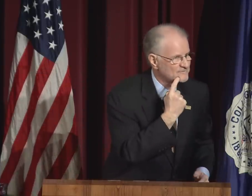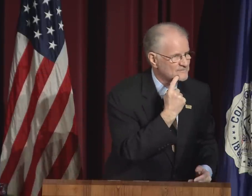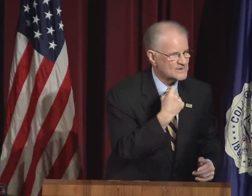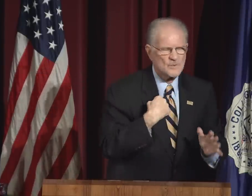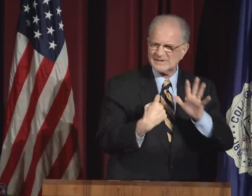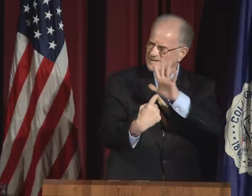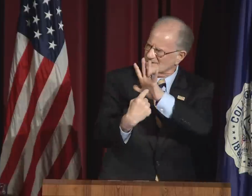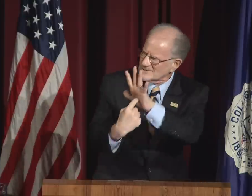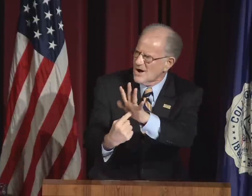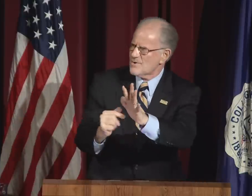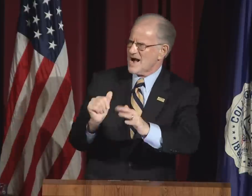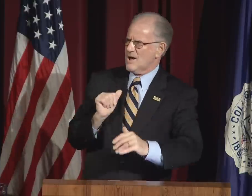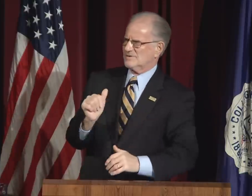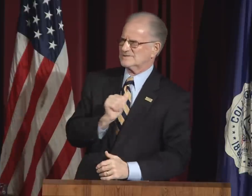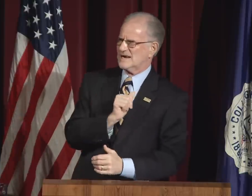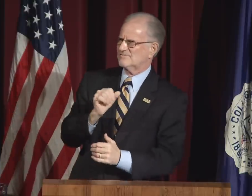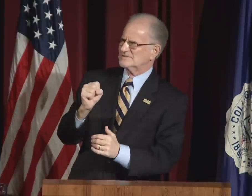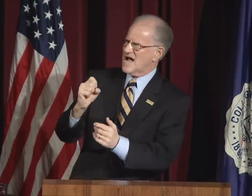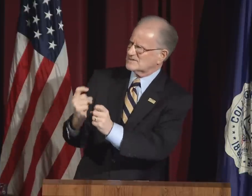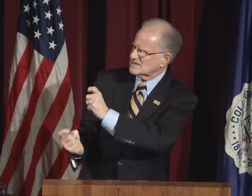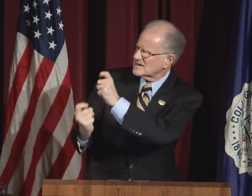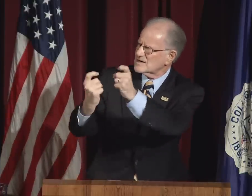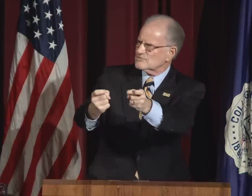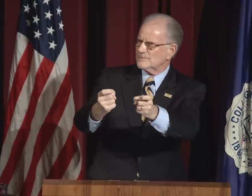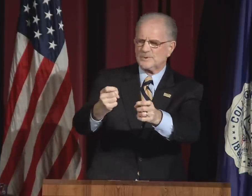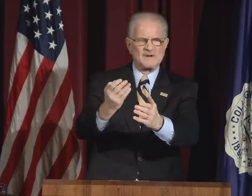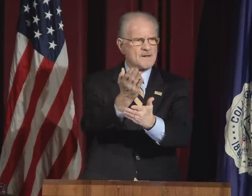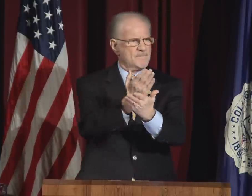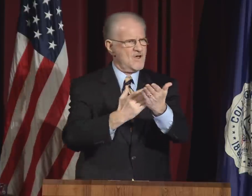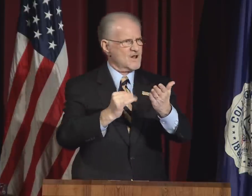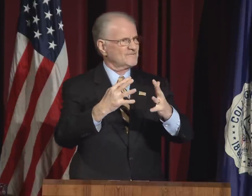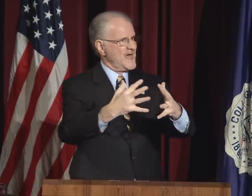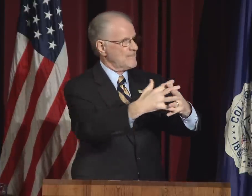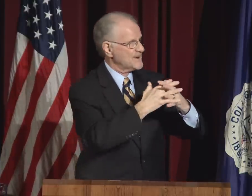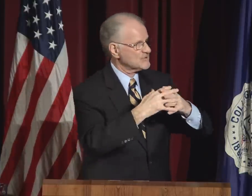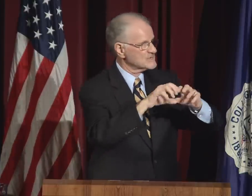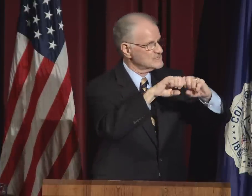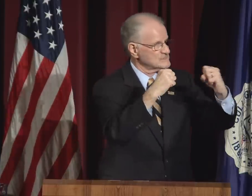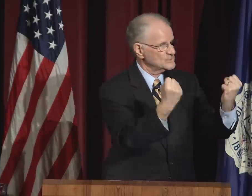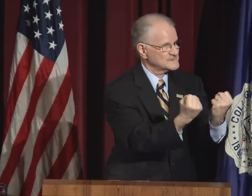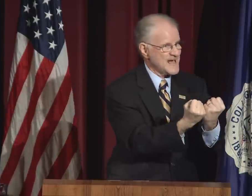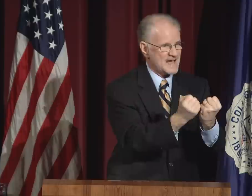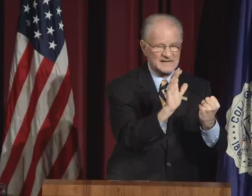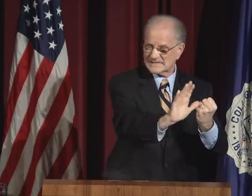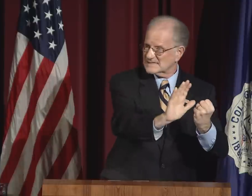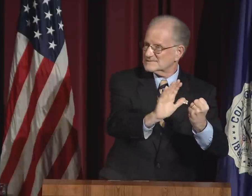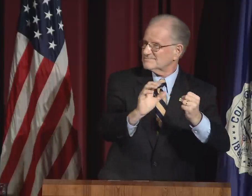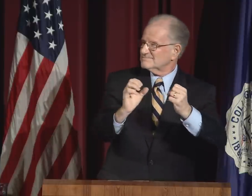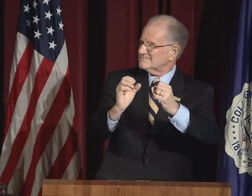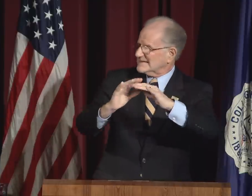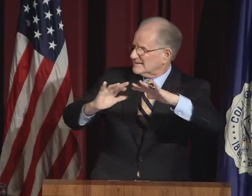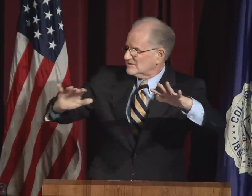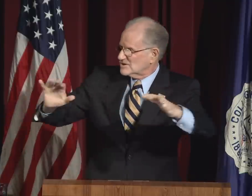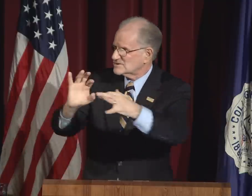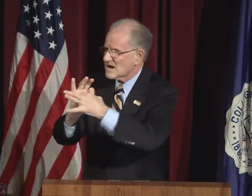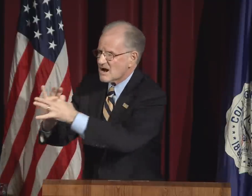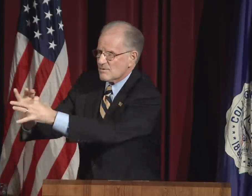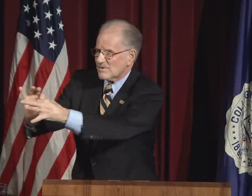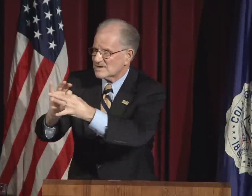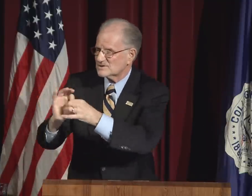across the country saw through to the heart of people who are deaf. We showed ourselves as a contributing part